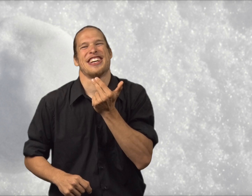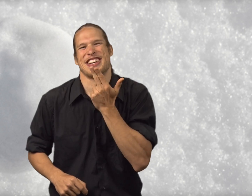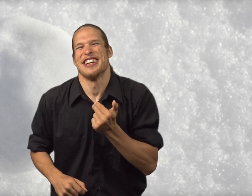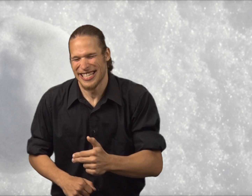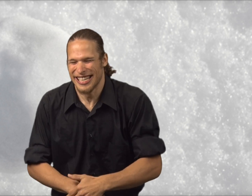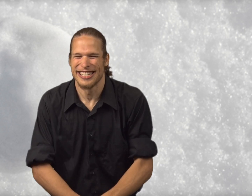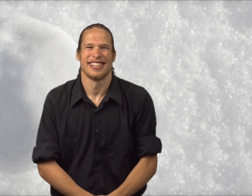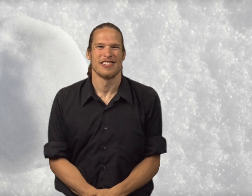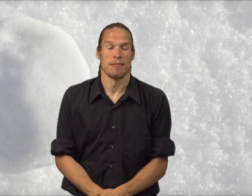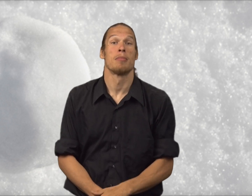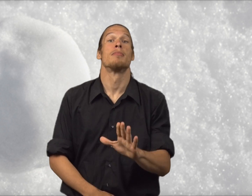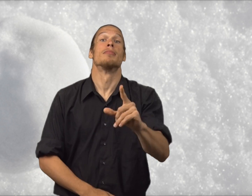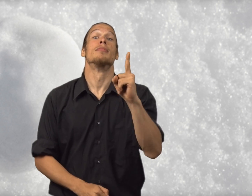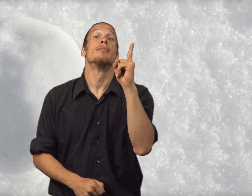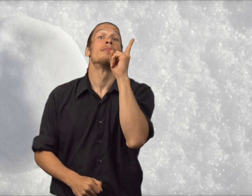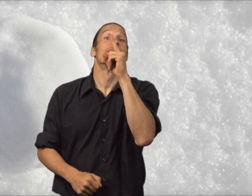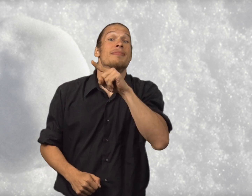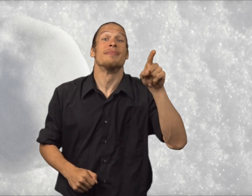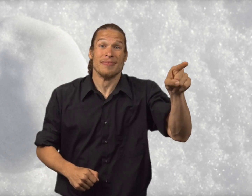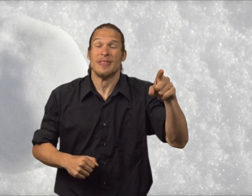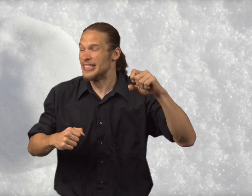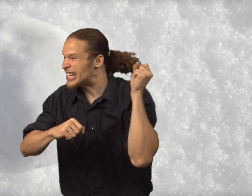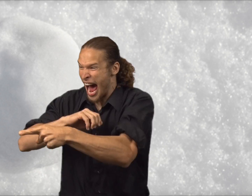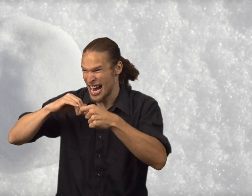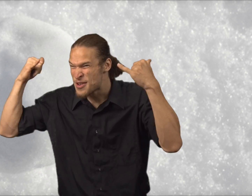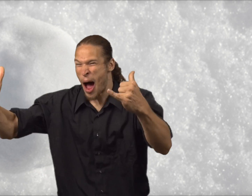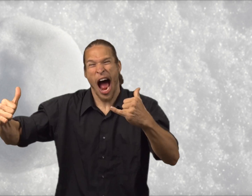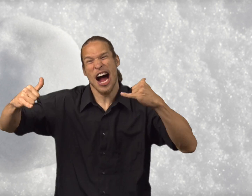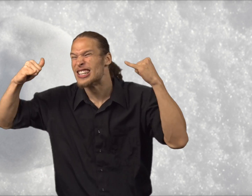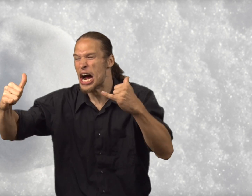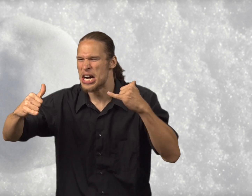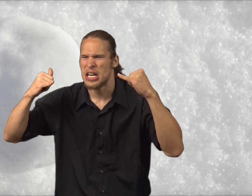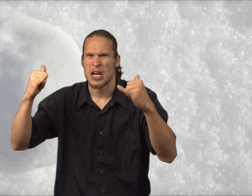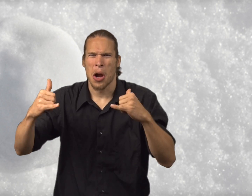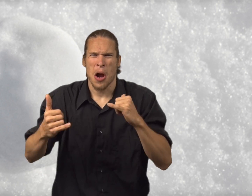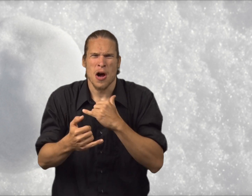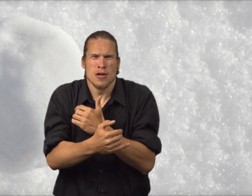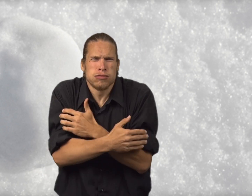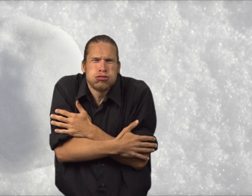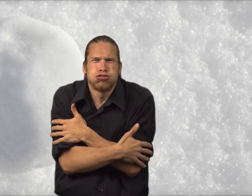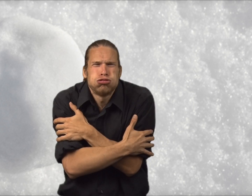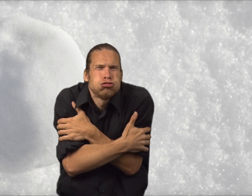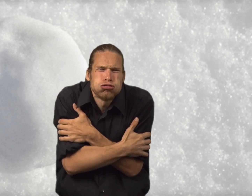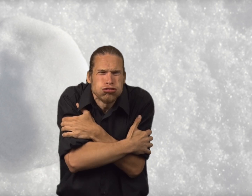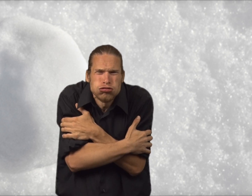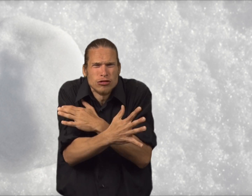And looks over and starts laughing and says, "Oh, that's cute." And the mouse said, "Hey, let's play and play."